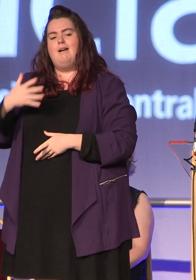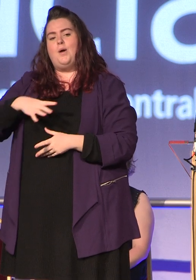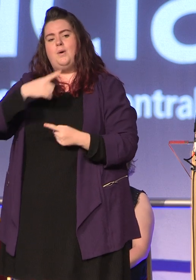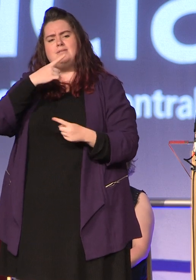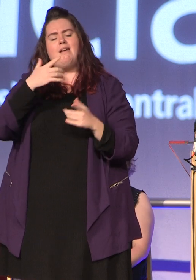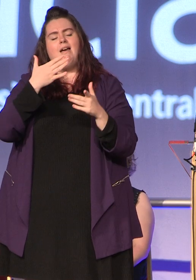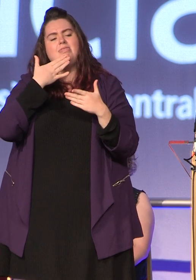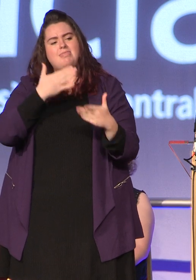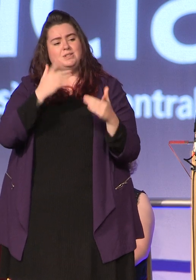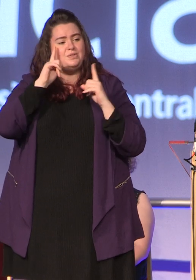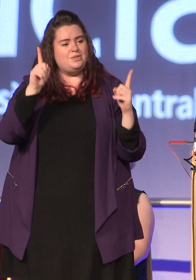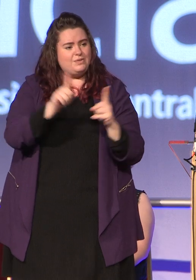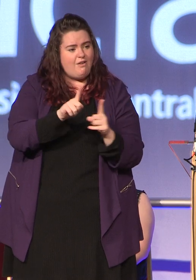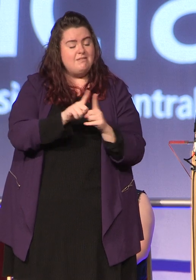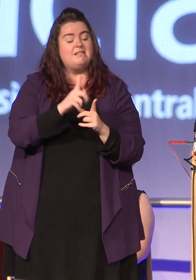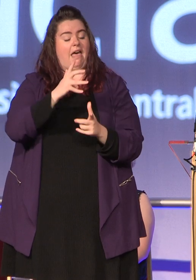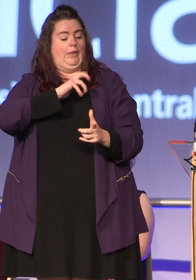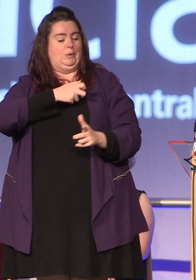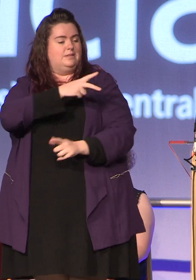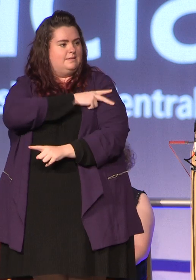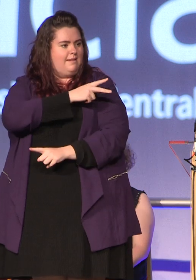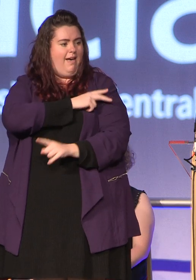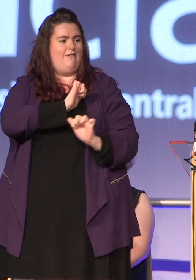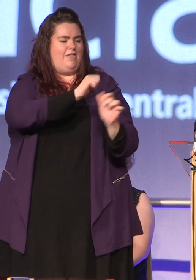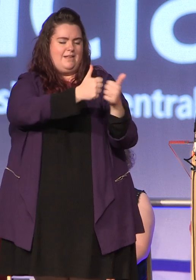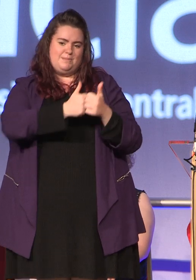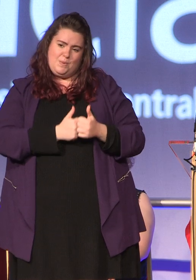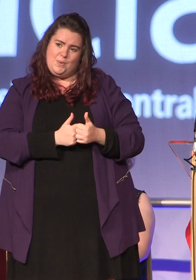both the University and the union staff for everything they've done,